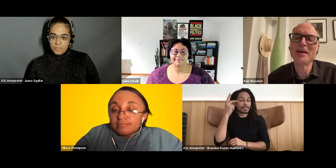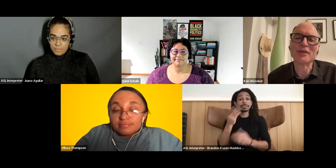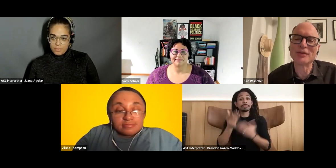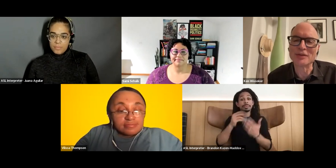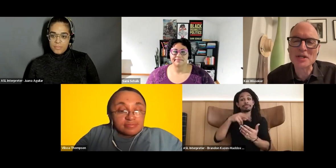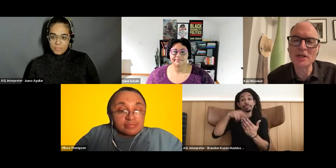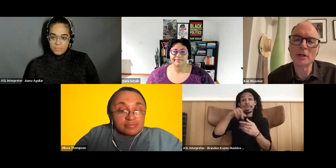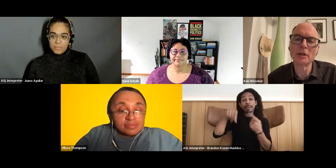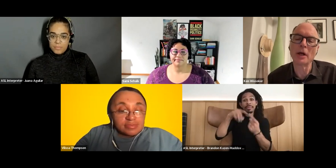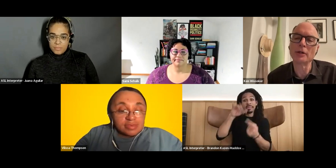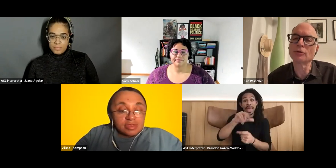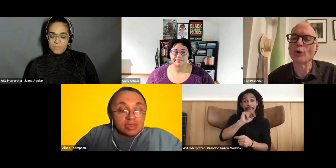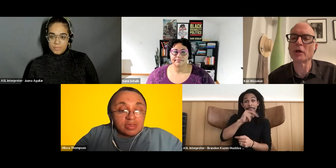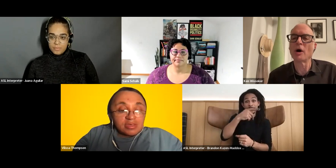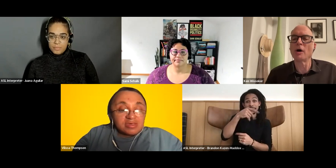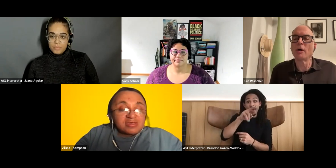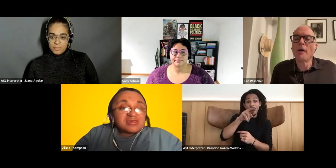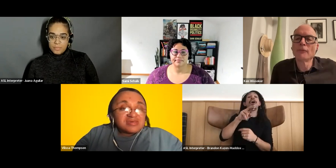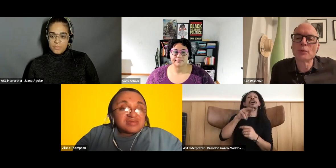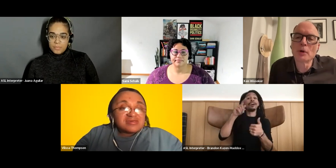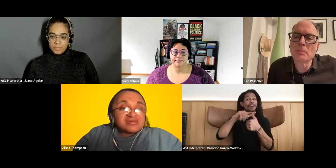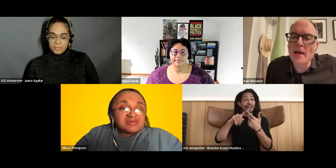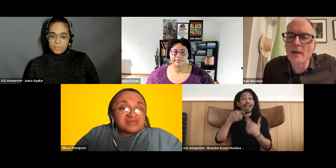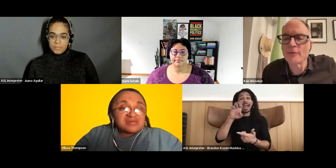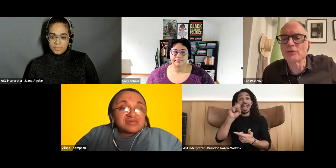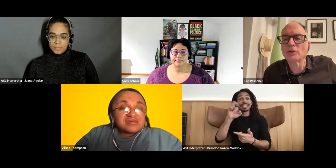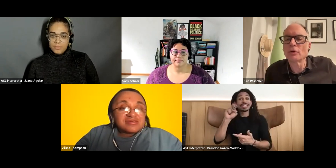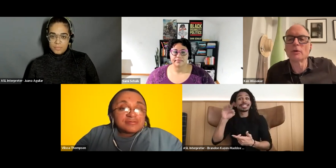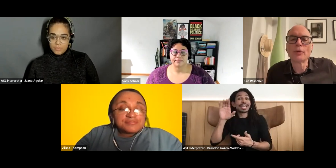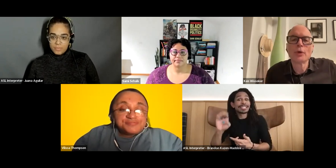Ken Wissoker: This is a needed and historic call to put Black health central.